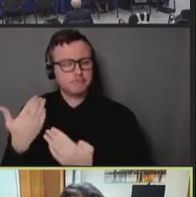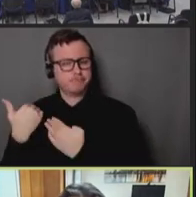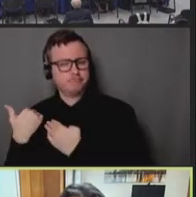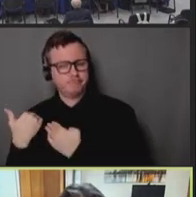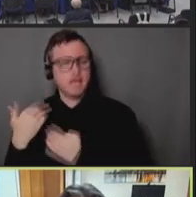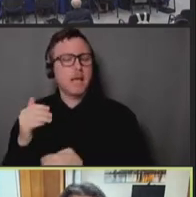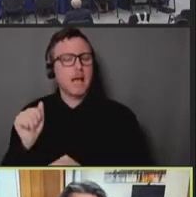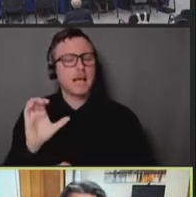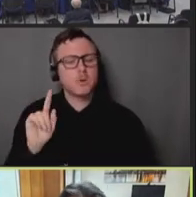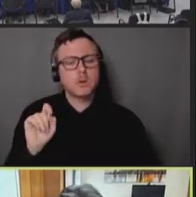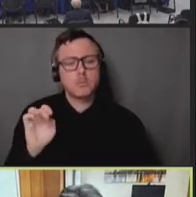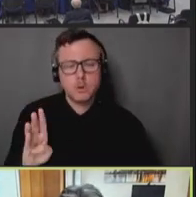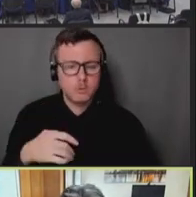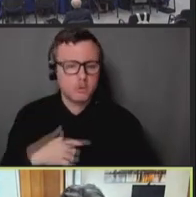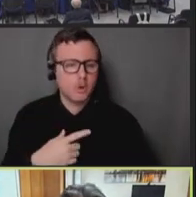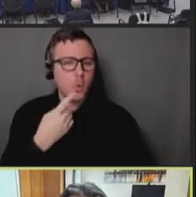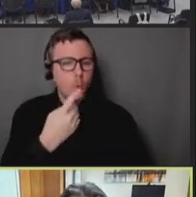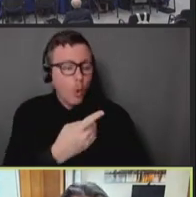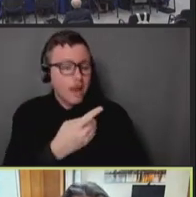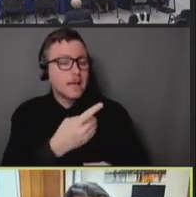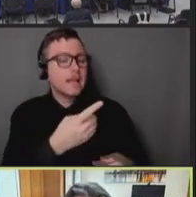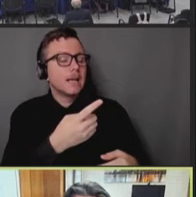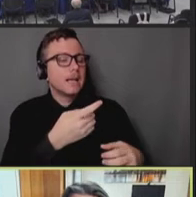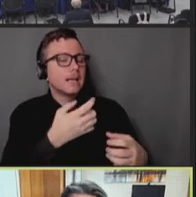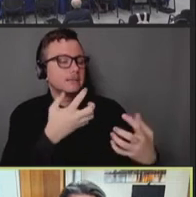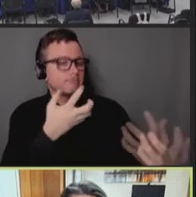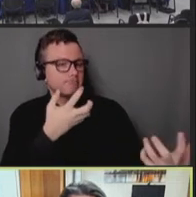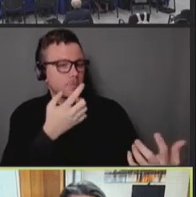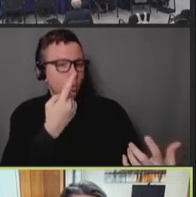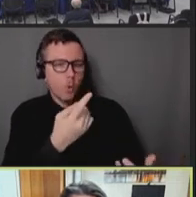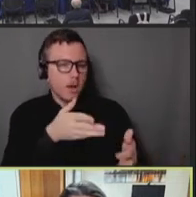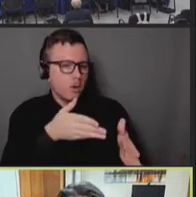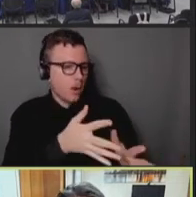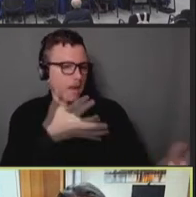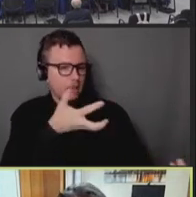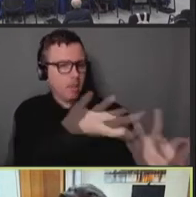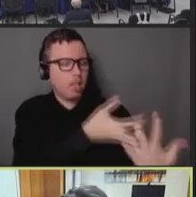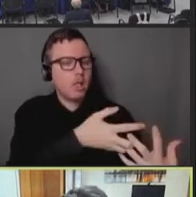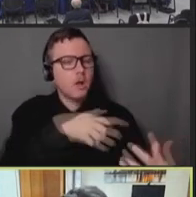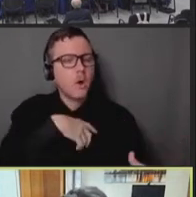fits all approach, as well as a tailored approach, and it's really a both and.